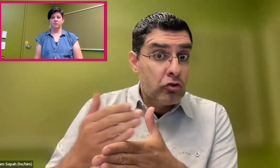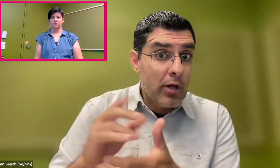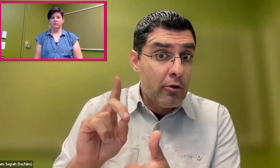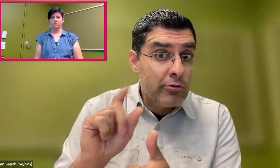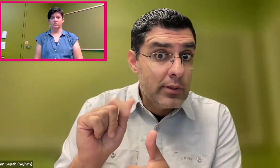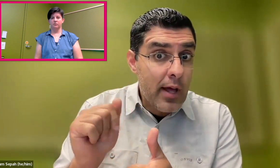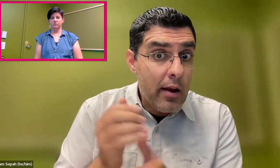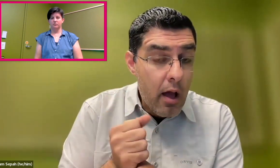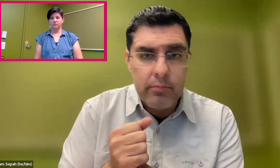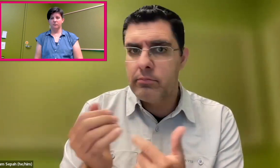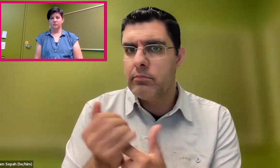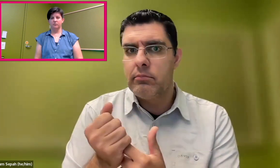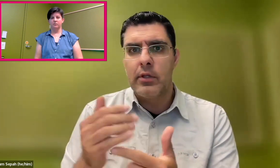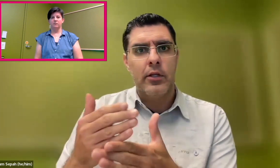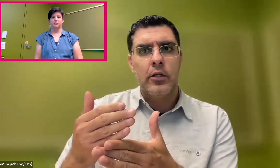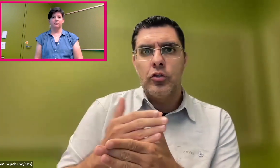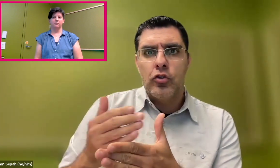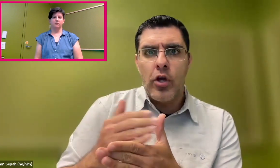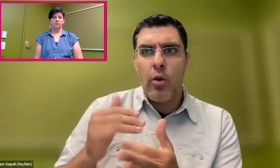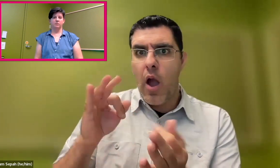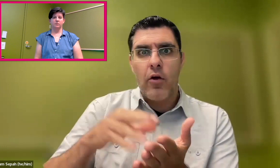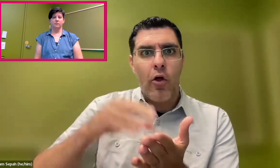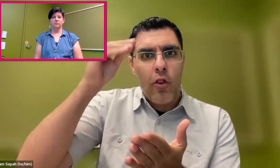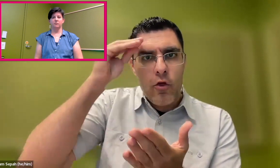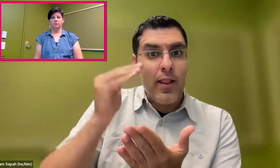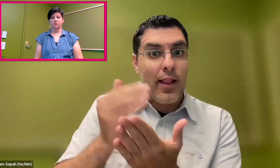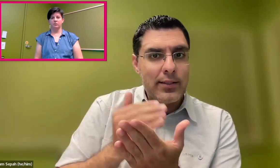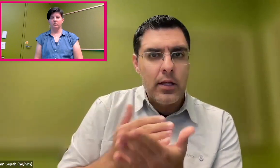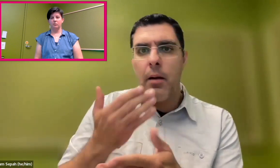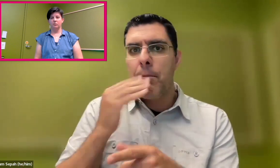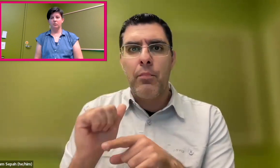with other companies, share resources and data,